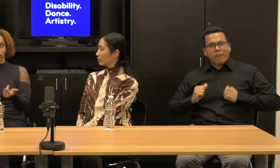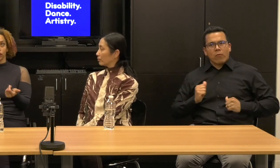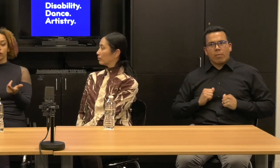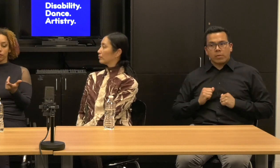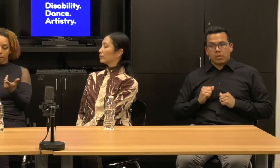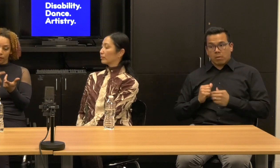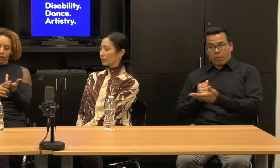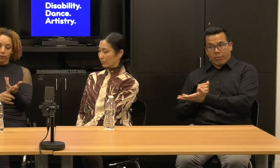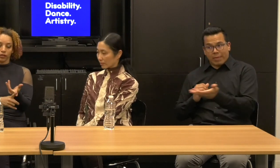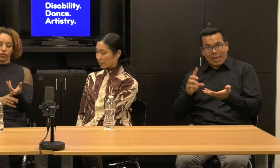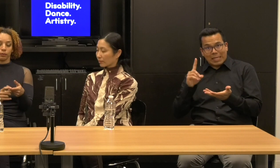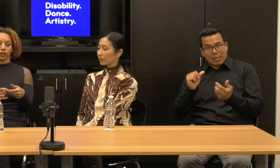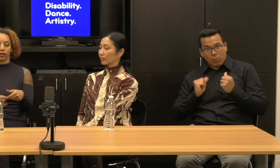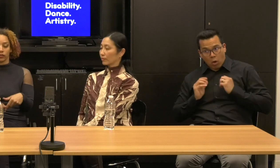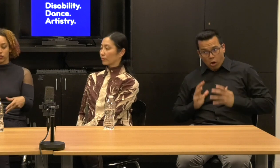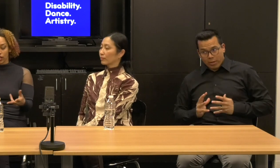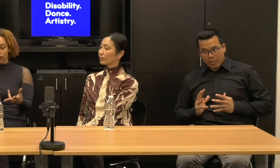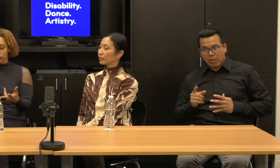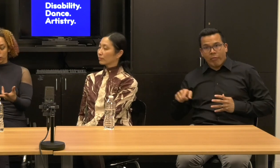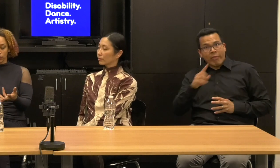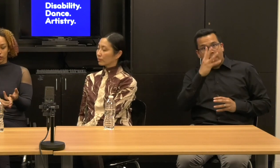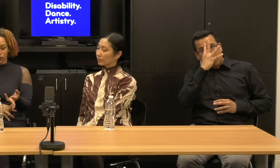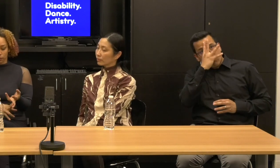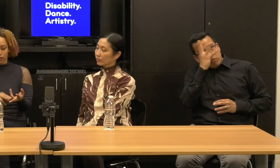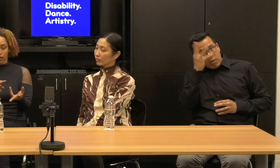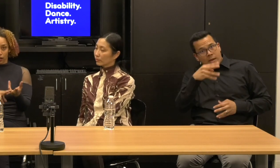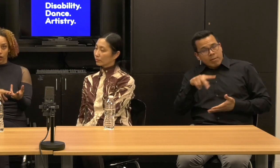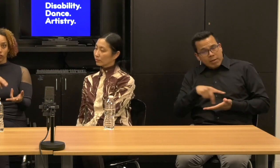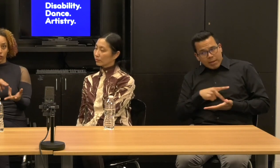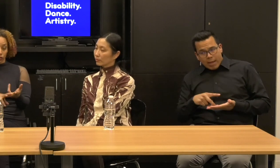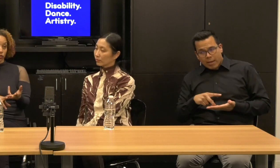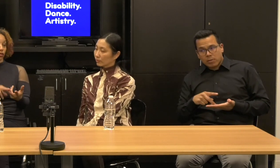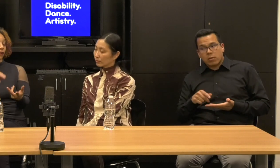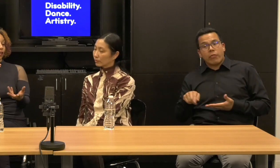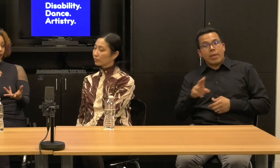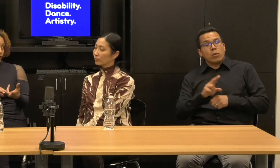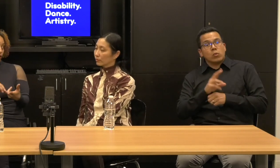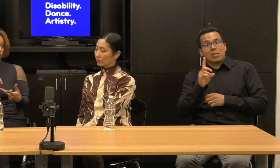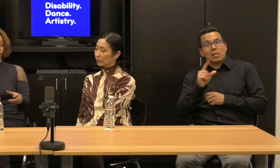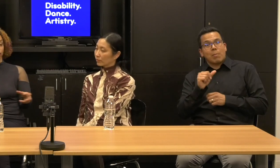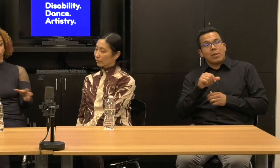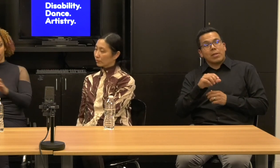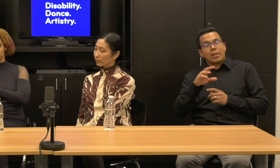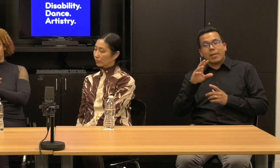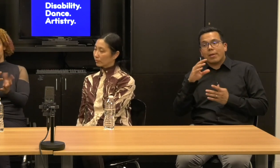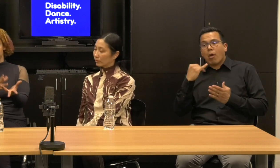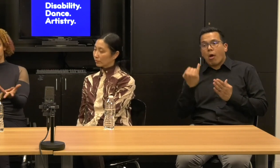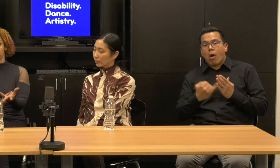artists, made by disabled artists using disability, our culture, history of politics as a result